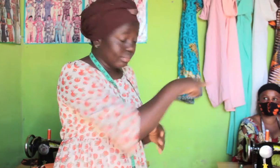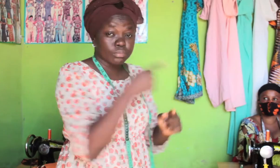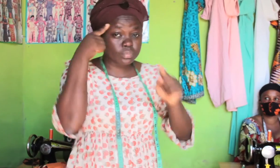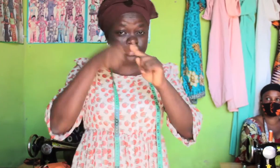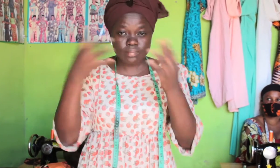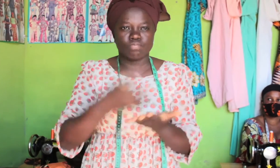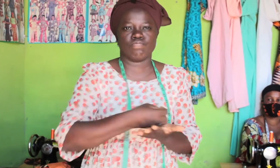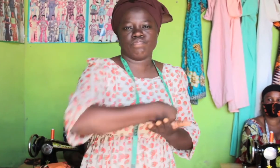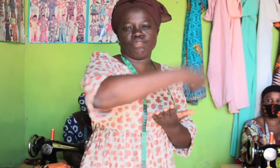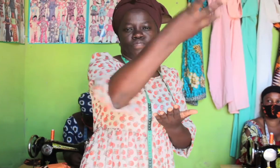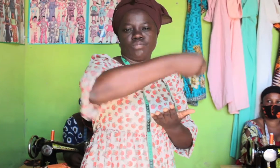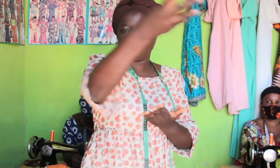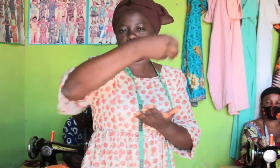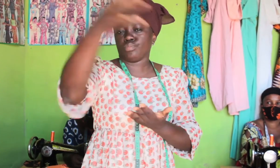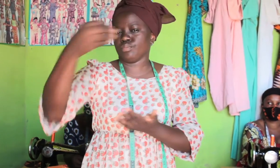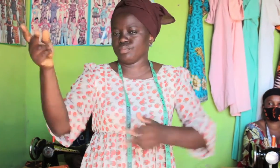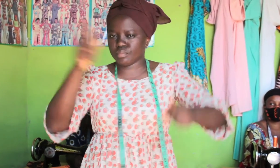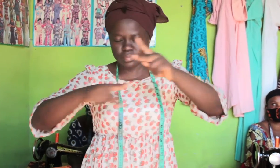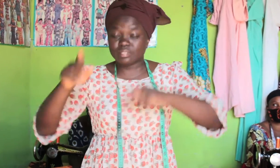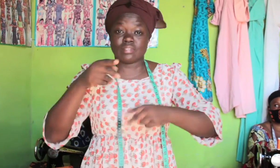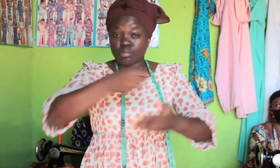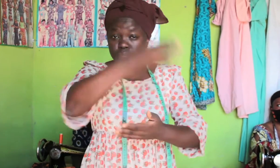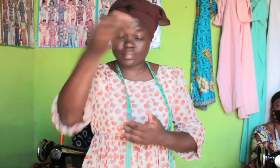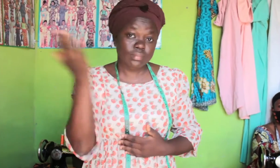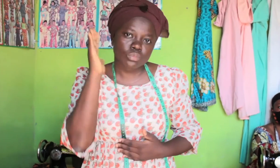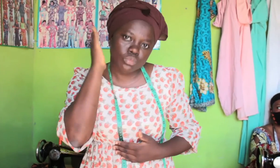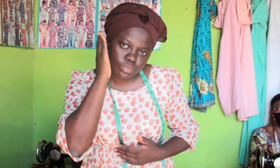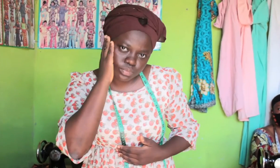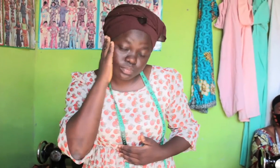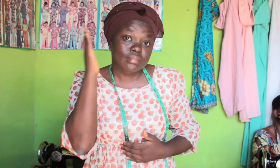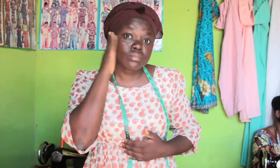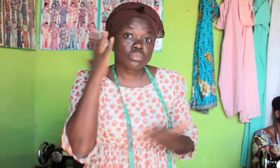You see, we make the masks knowing that they will be distributed among Deaf communities.